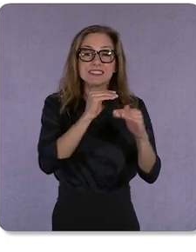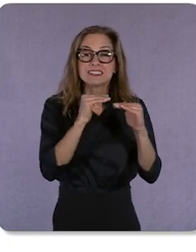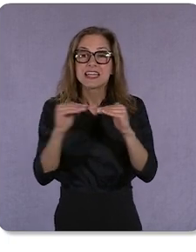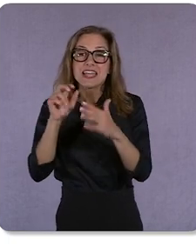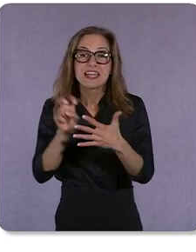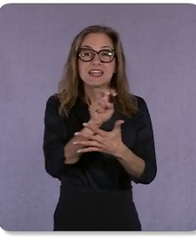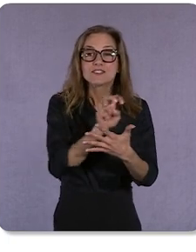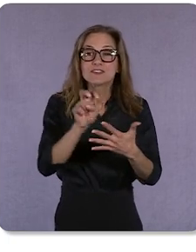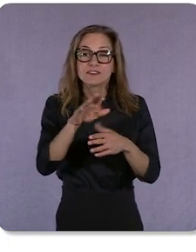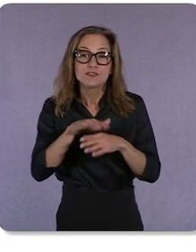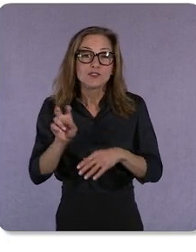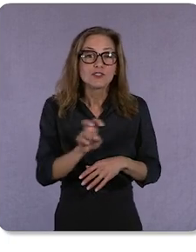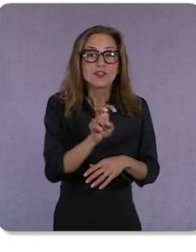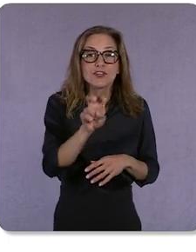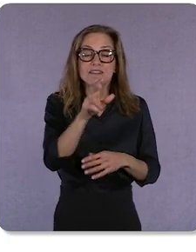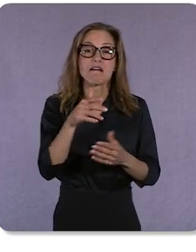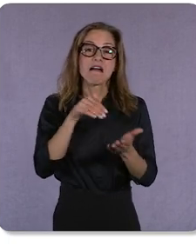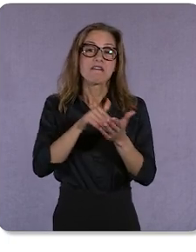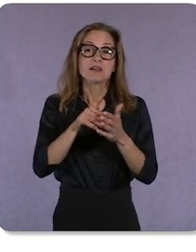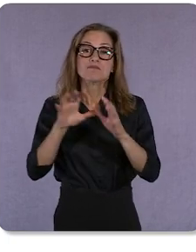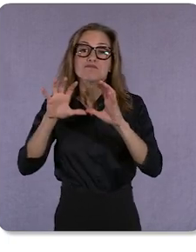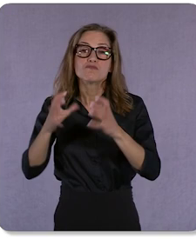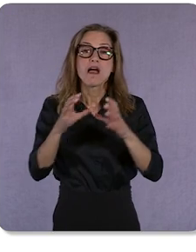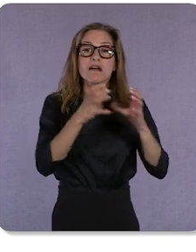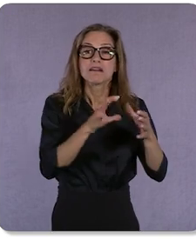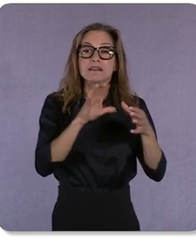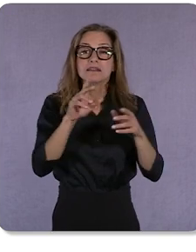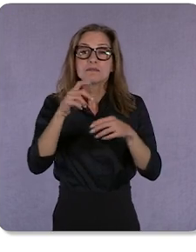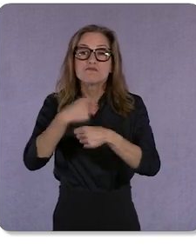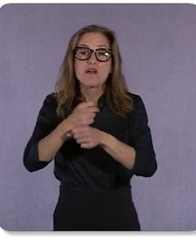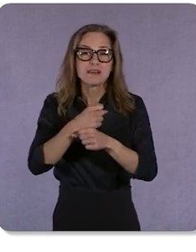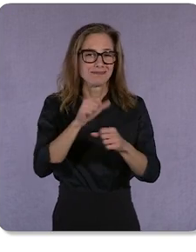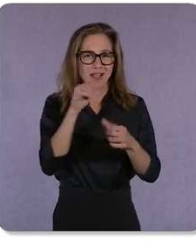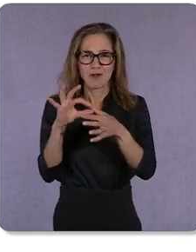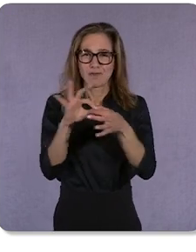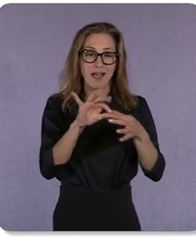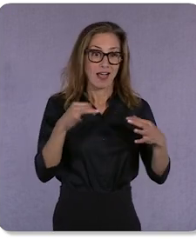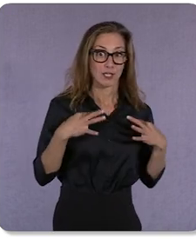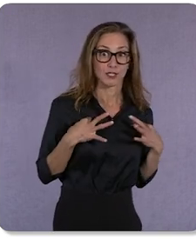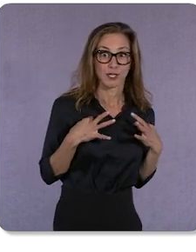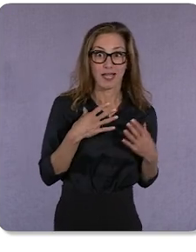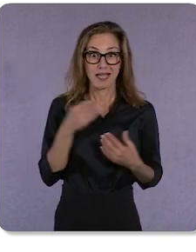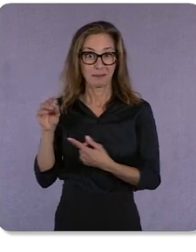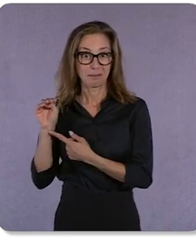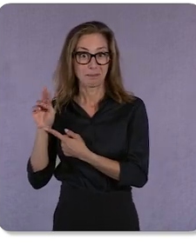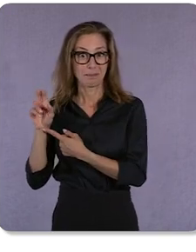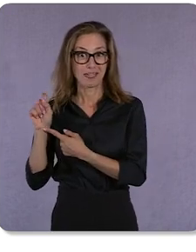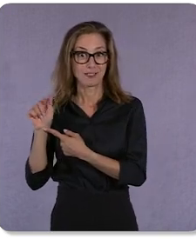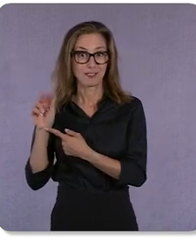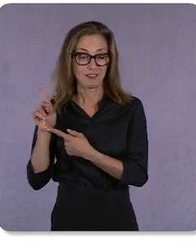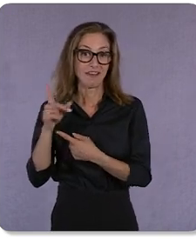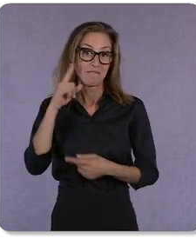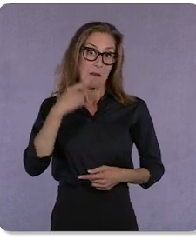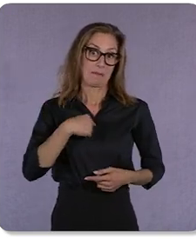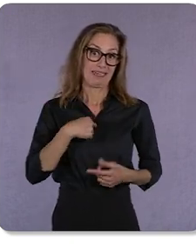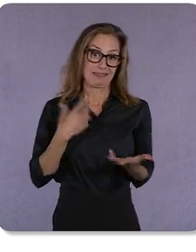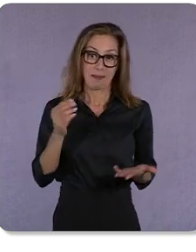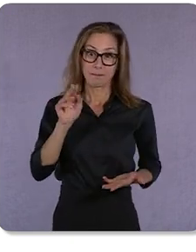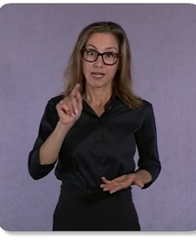often for product categories that are unrelated, like shirts and mustard. Actually, for me, mustard on my shirt always does seem to go hand in hand.